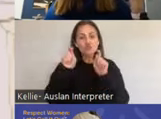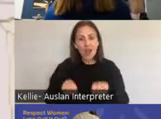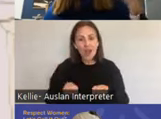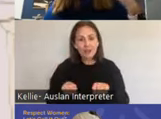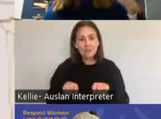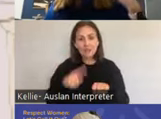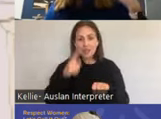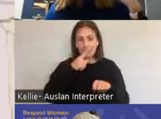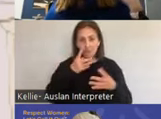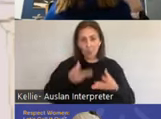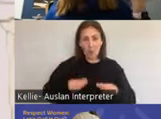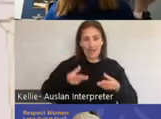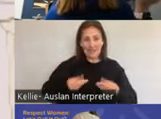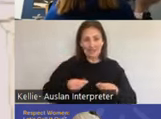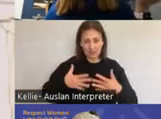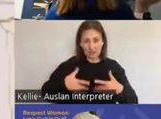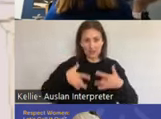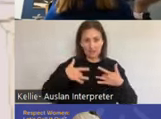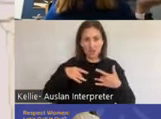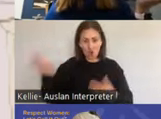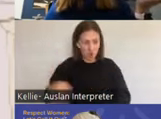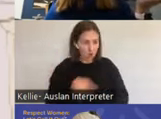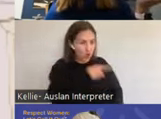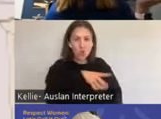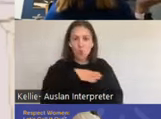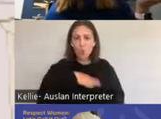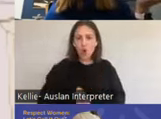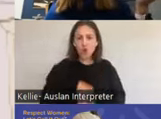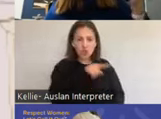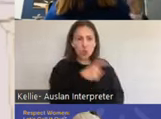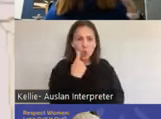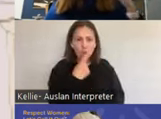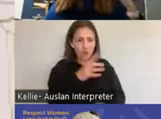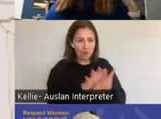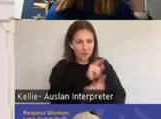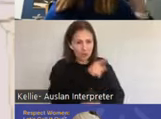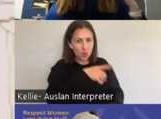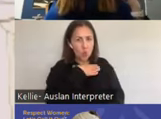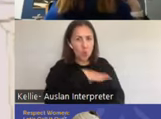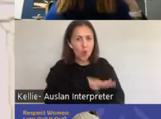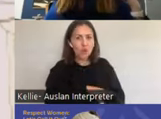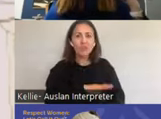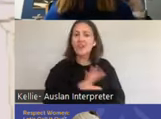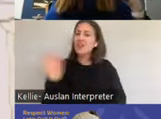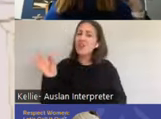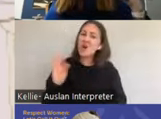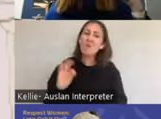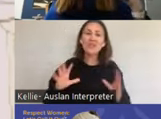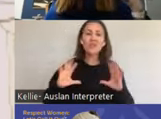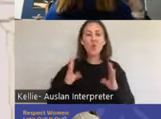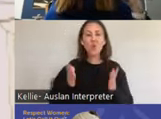They can have orgasms during a sexual assault and it can really just screw with people's brains.